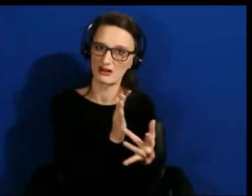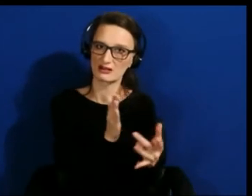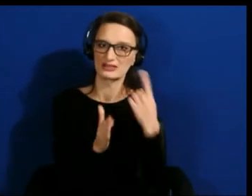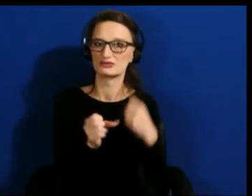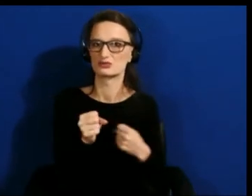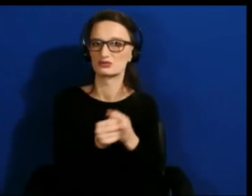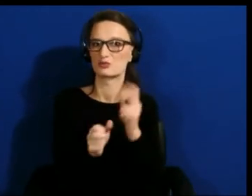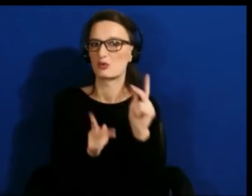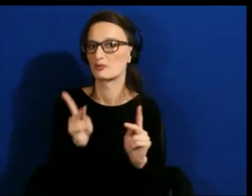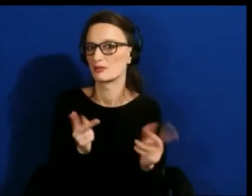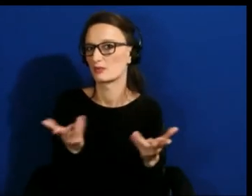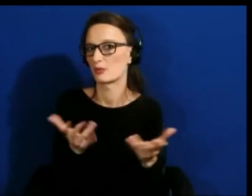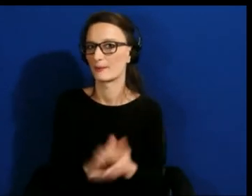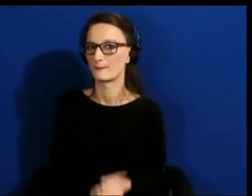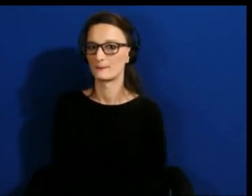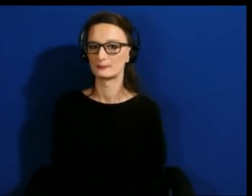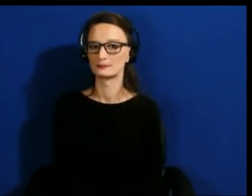Yes.